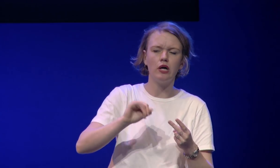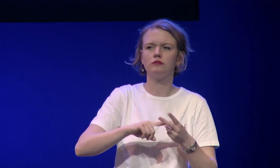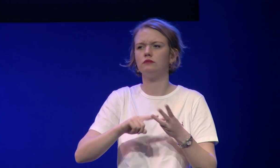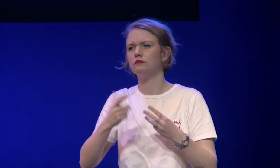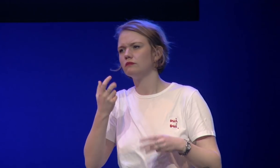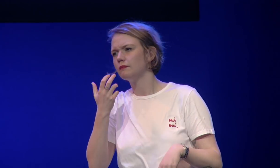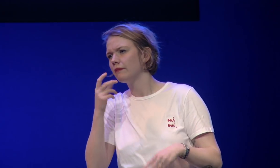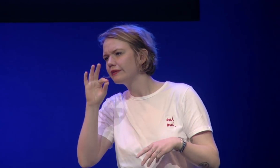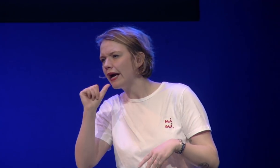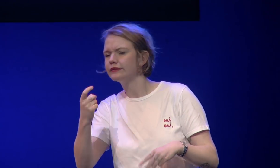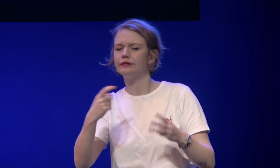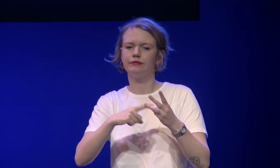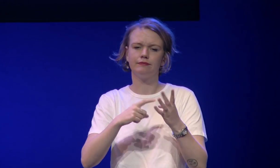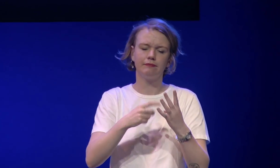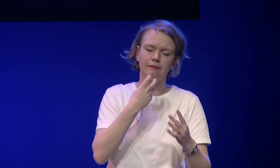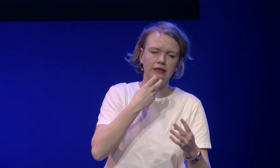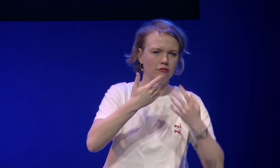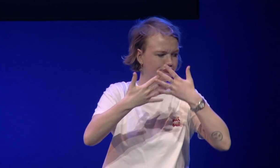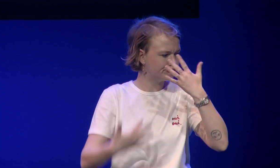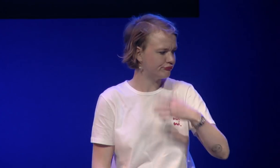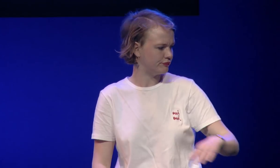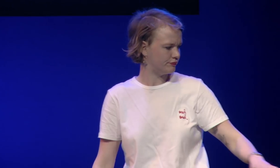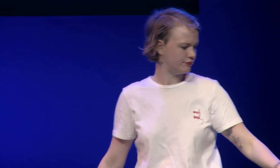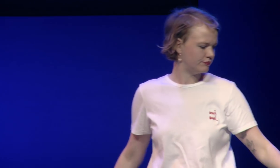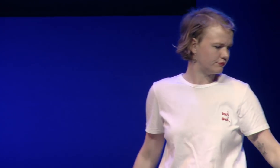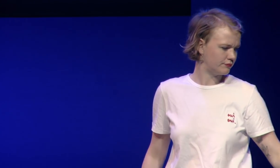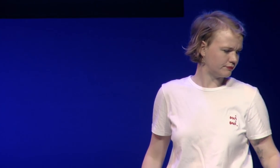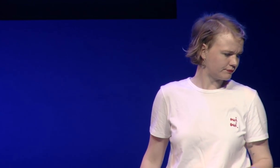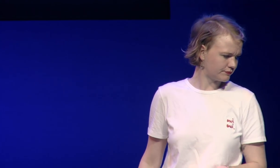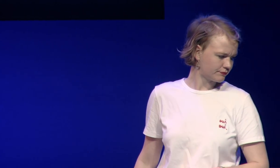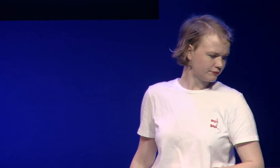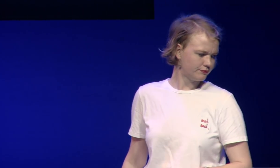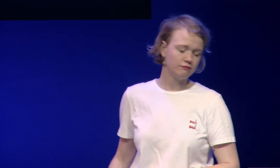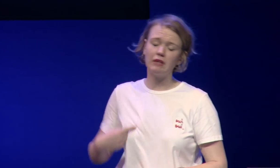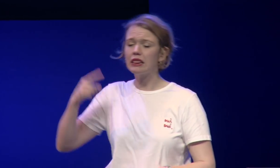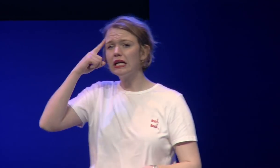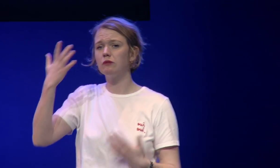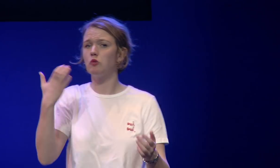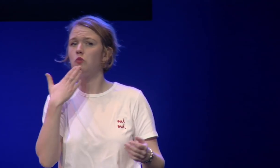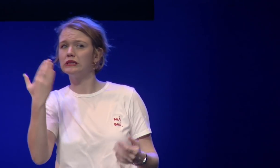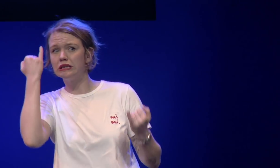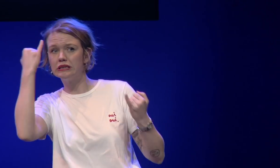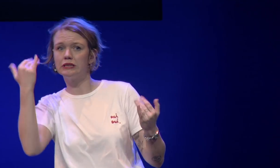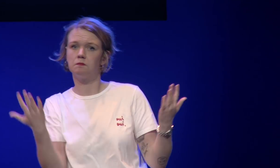politics insurance information on Texas or medical information and I think it